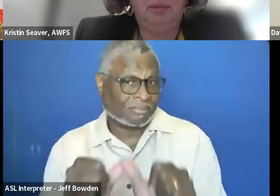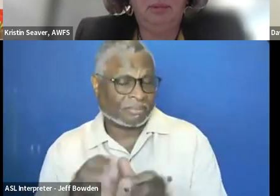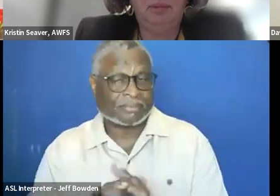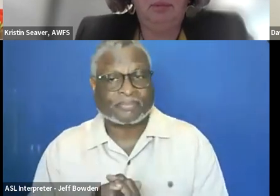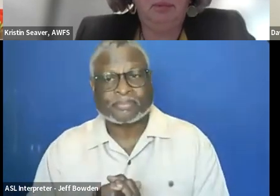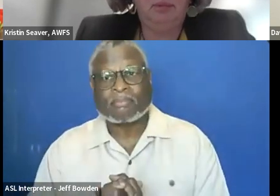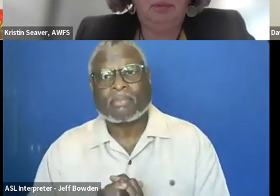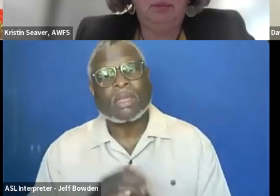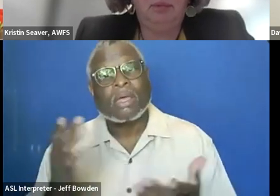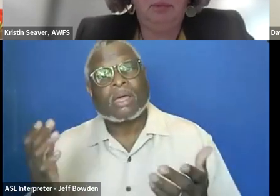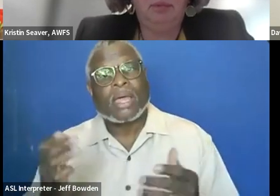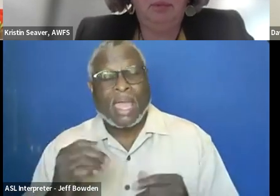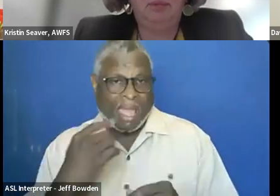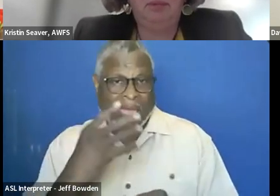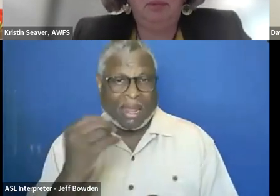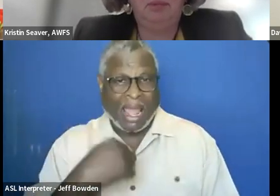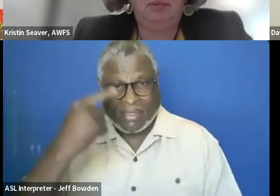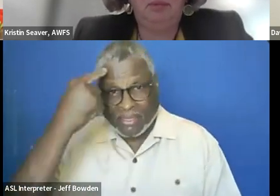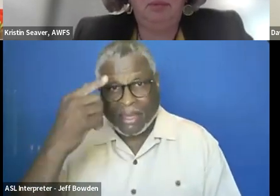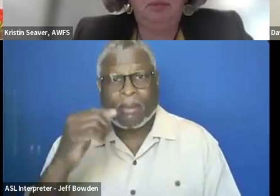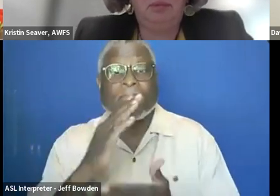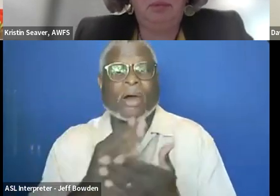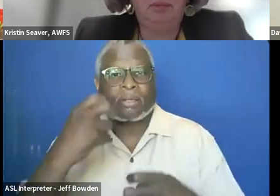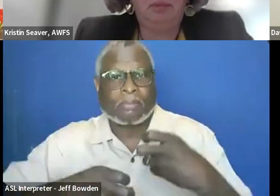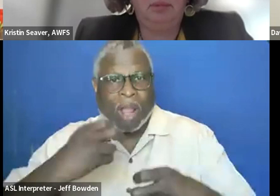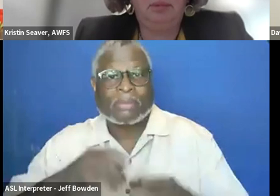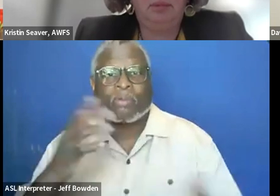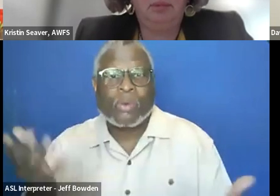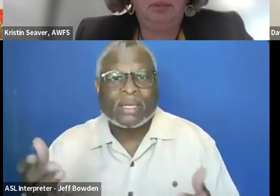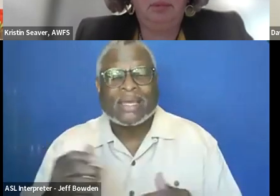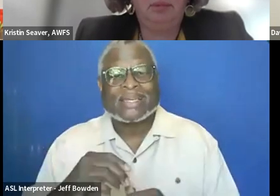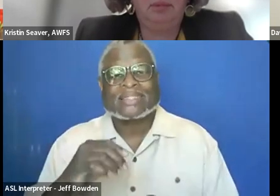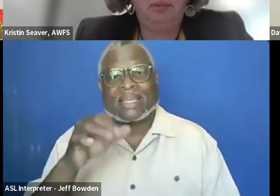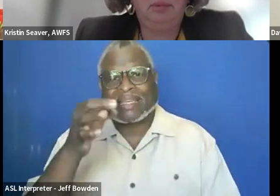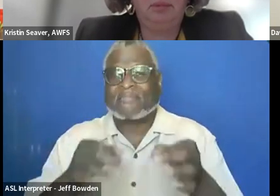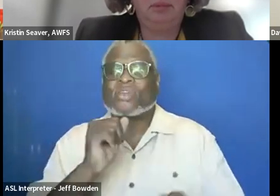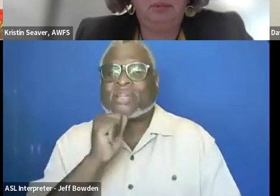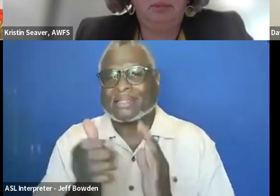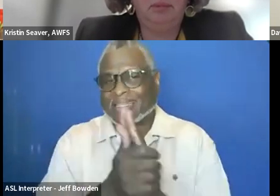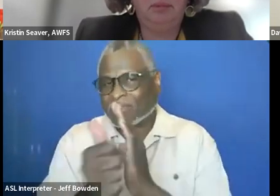I think part of the problem is that if you are not an expert in sustainability,